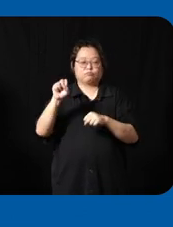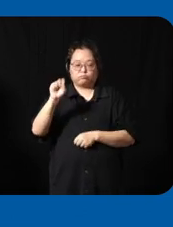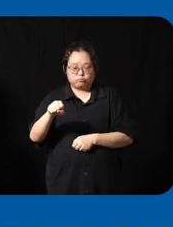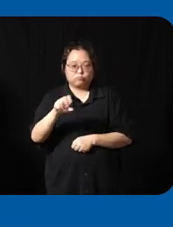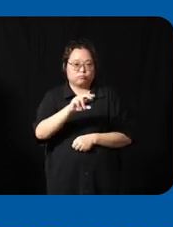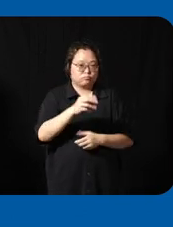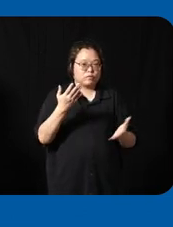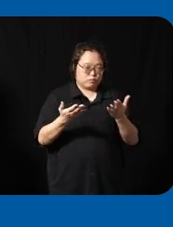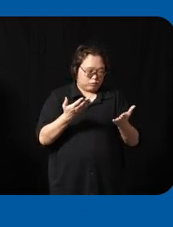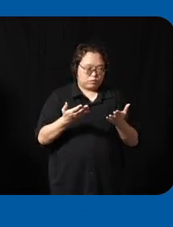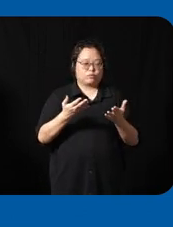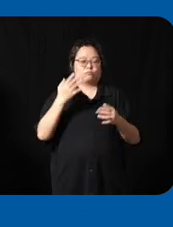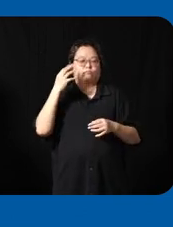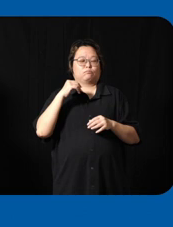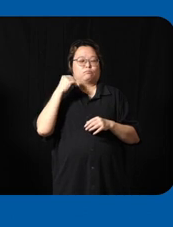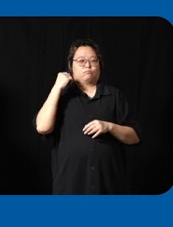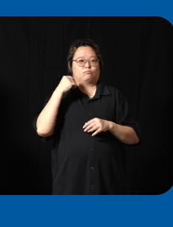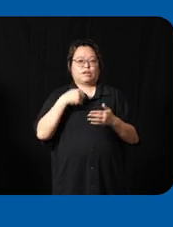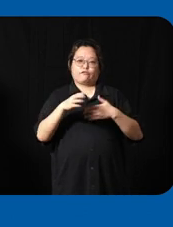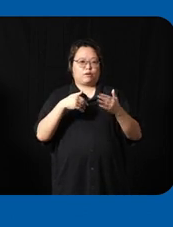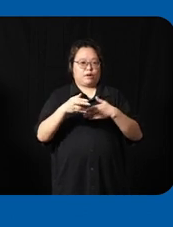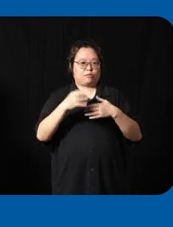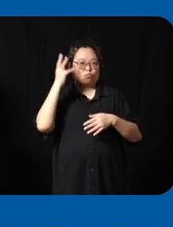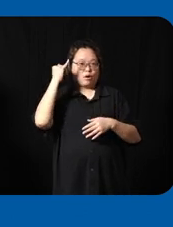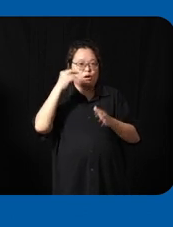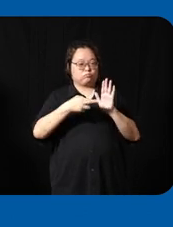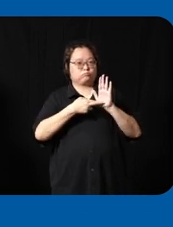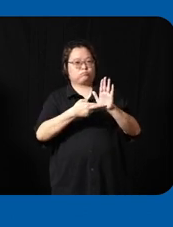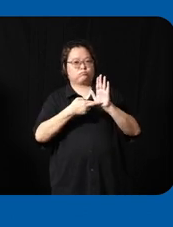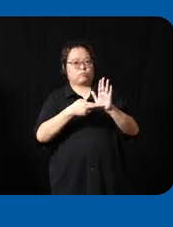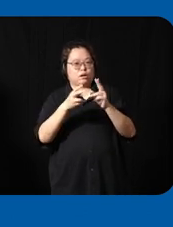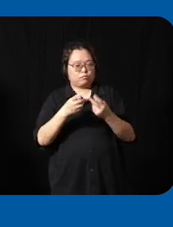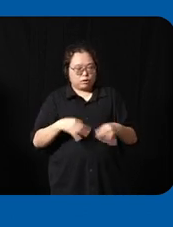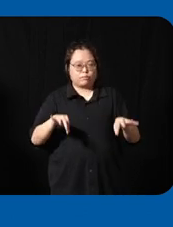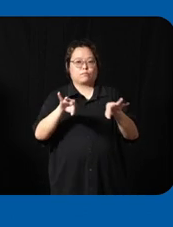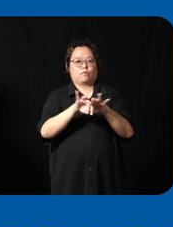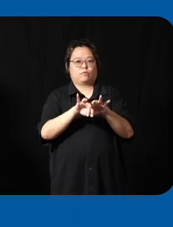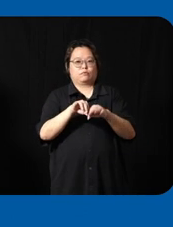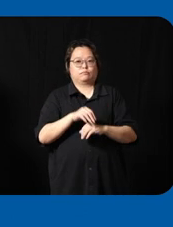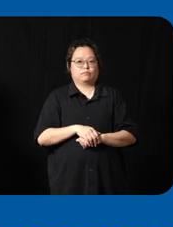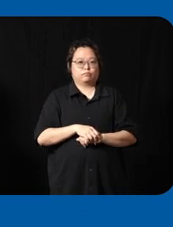really matters so that's uniliver globally uh a very quick overview of what or who we are in